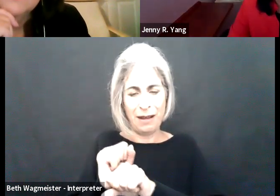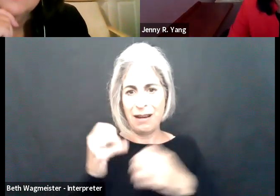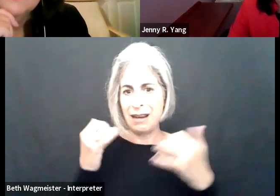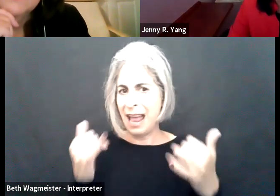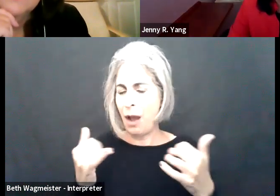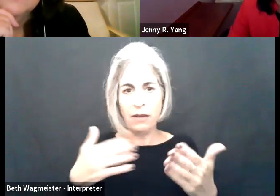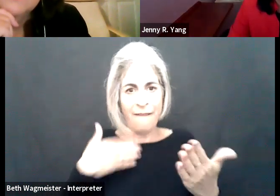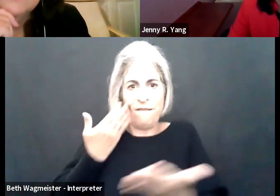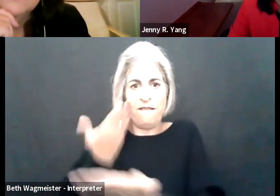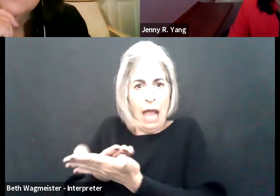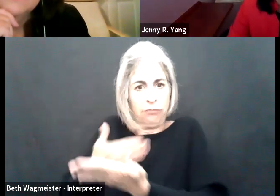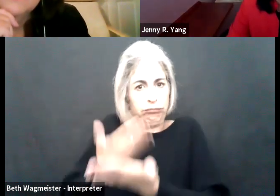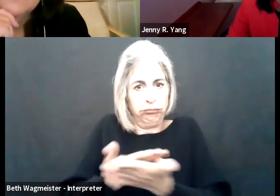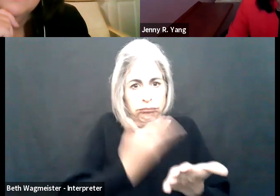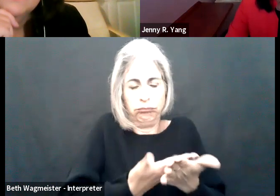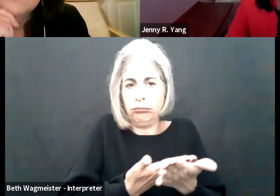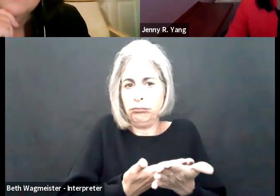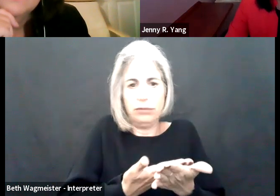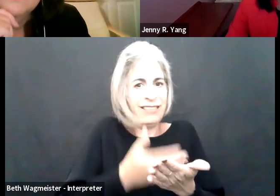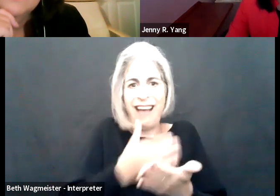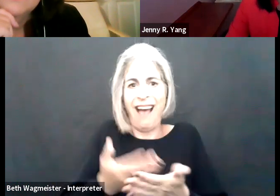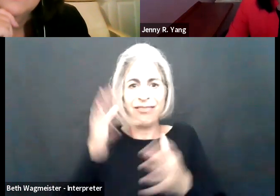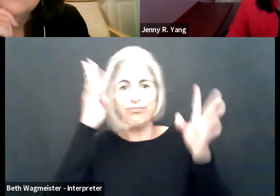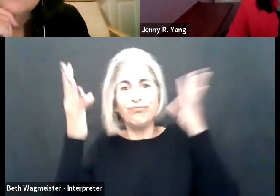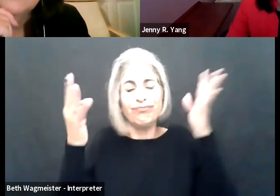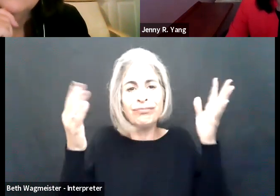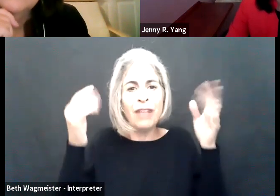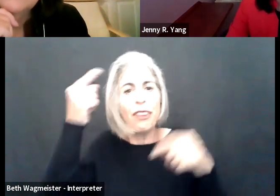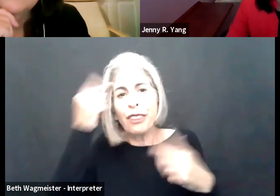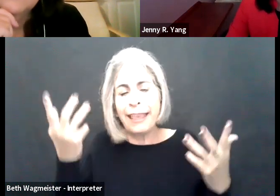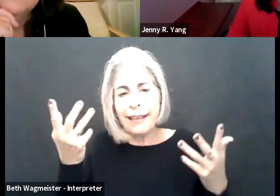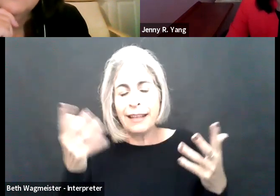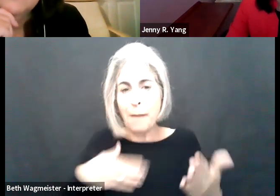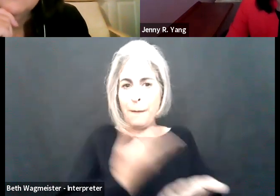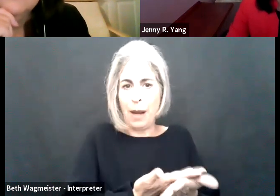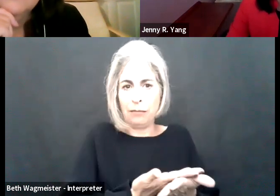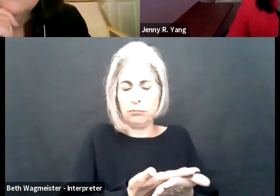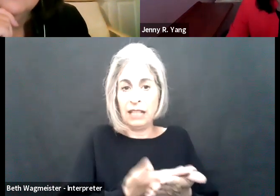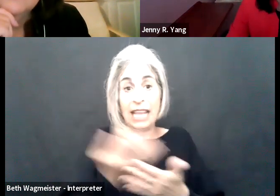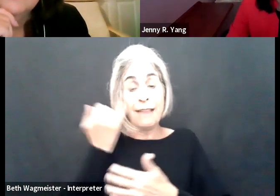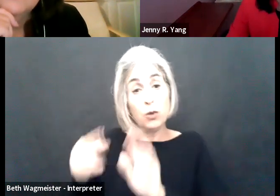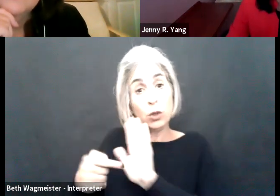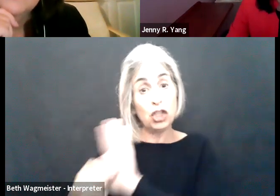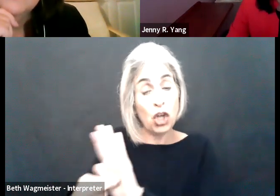successfully in a telework posture, and, again, this is all a very fact-based determination.